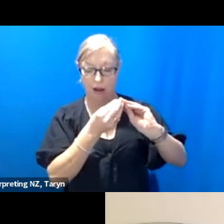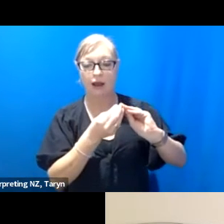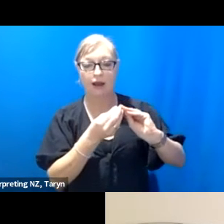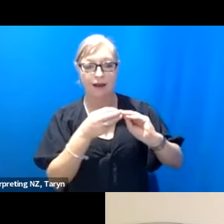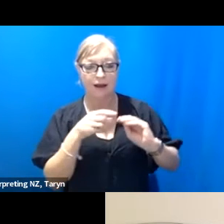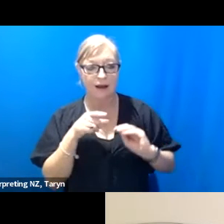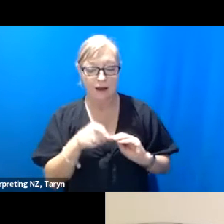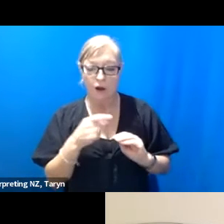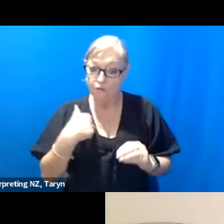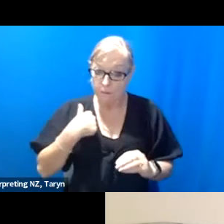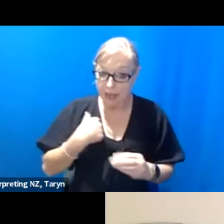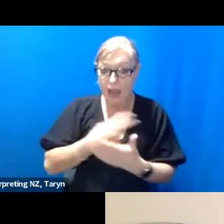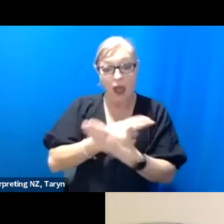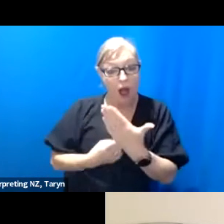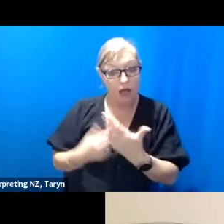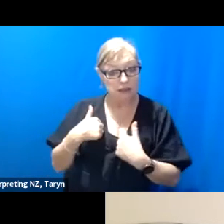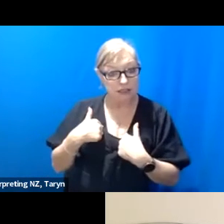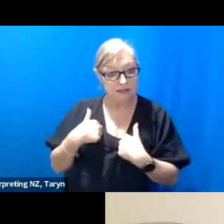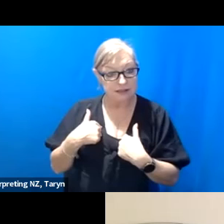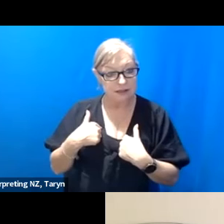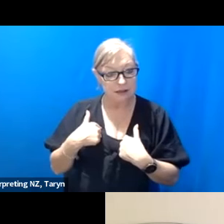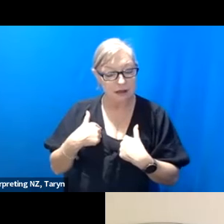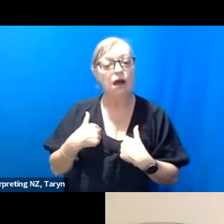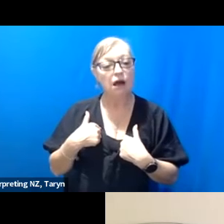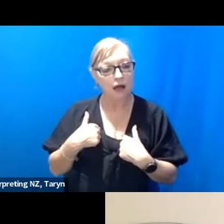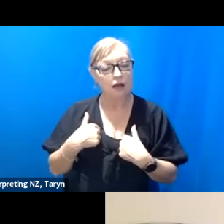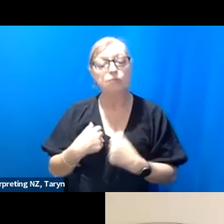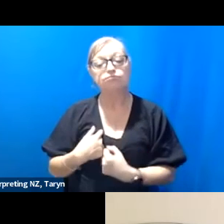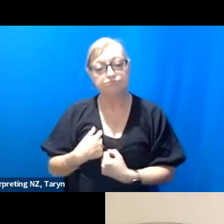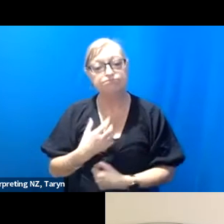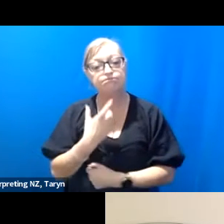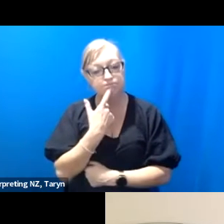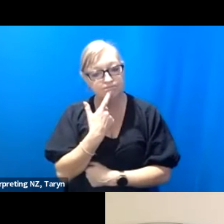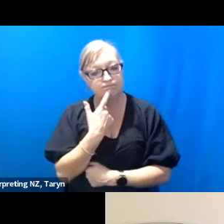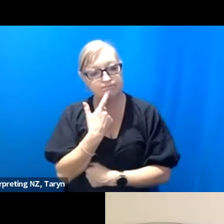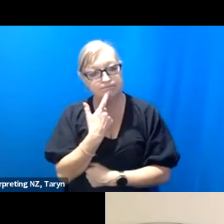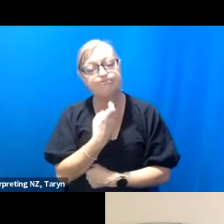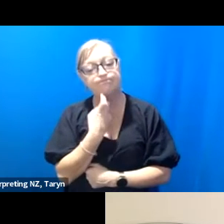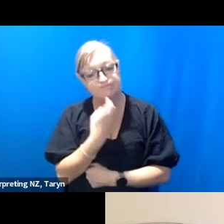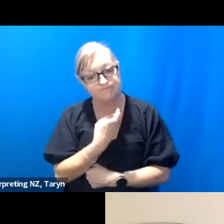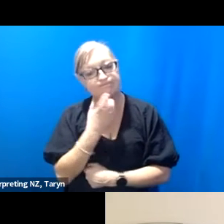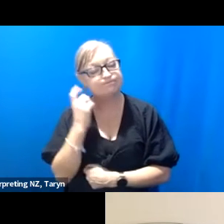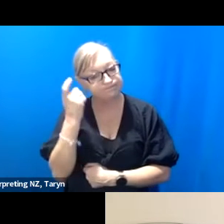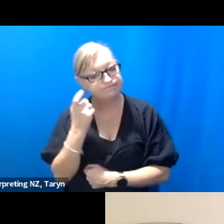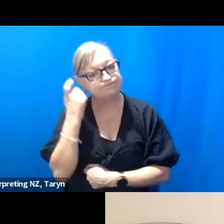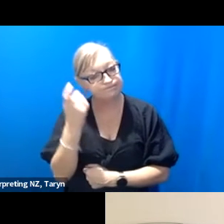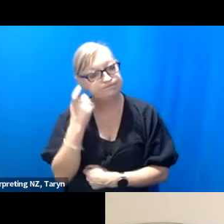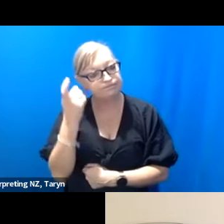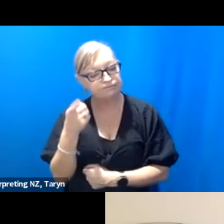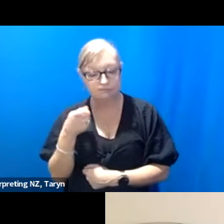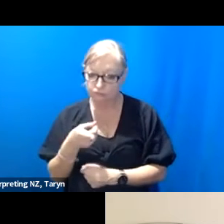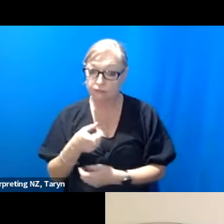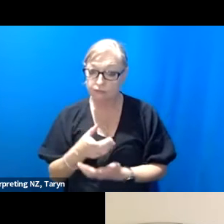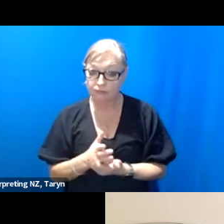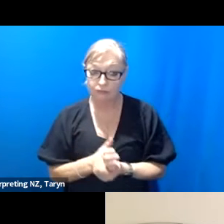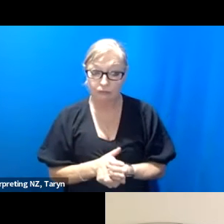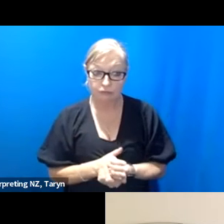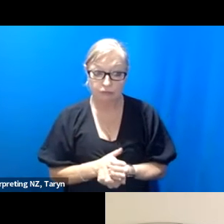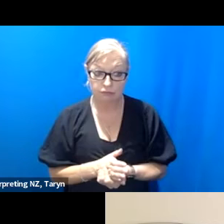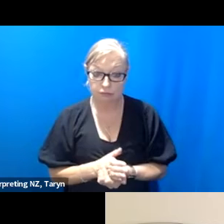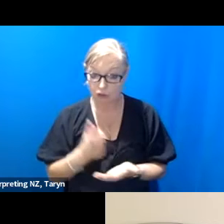as an artist particularly, I was just like hmm okay. That was really sort of mind-blowing to me,